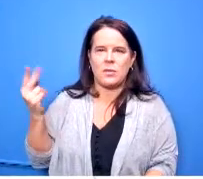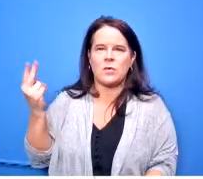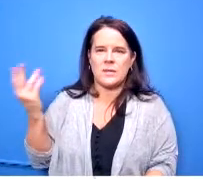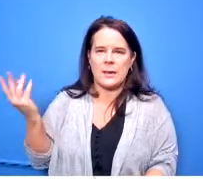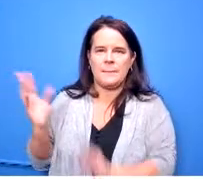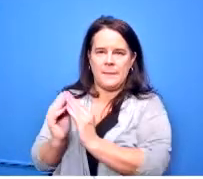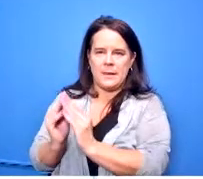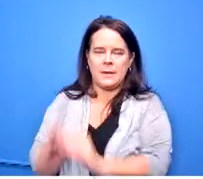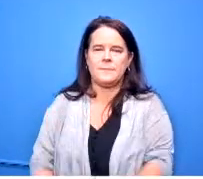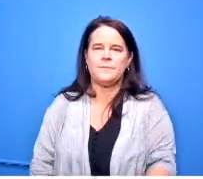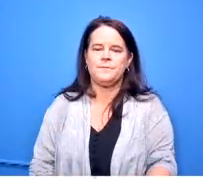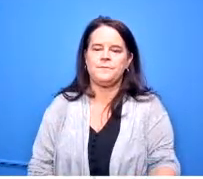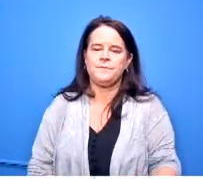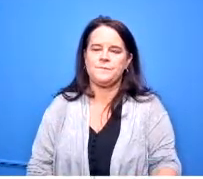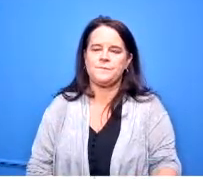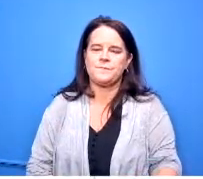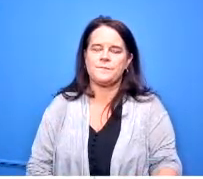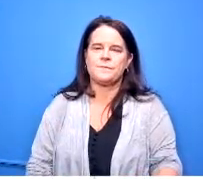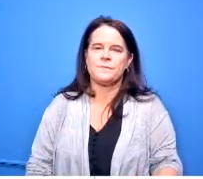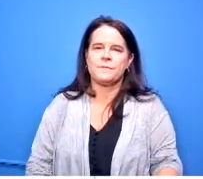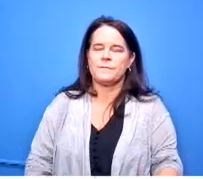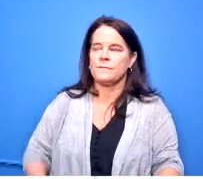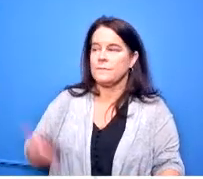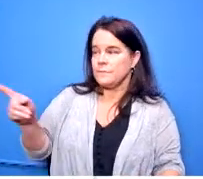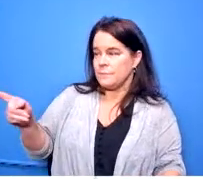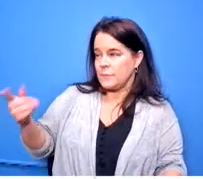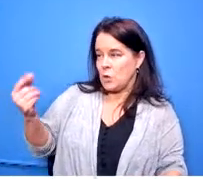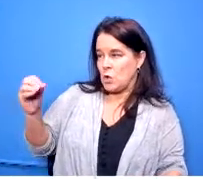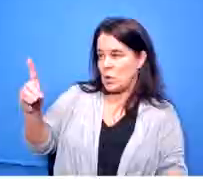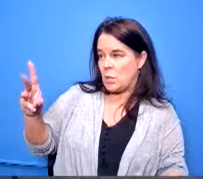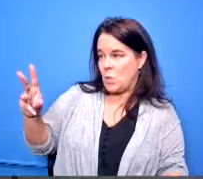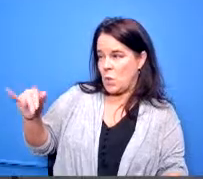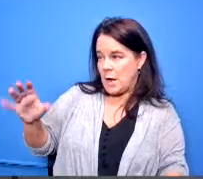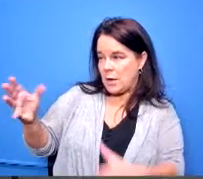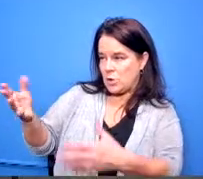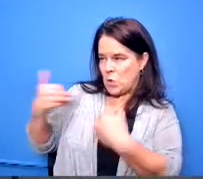thank you um miss goodwin you said you had something to go back for the osha thing